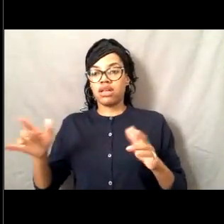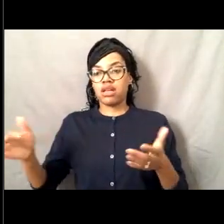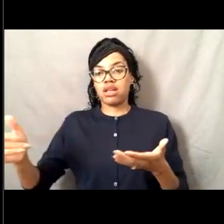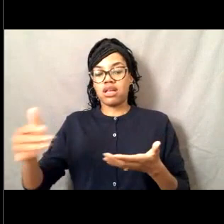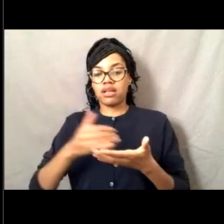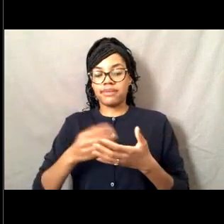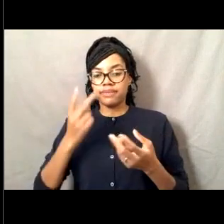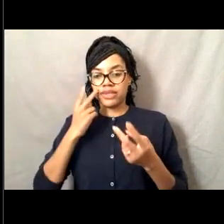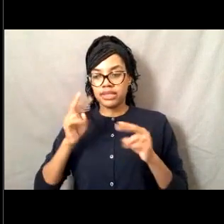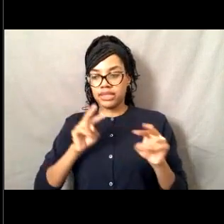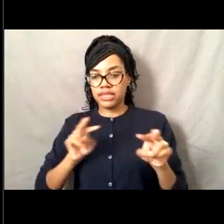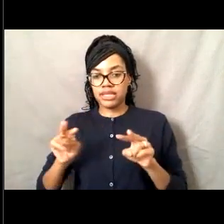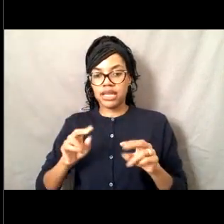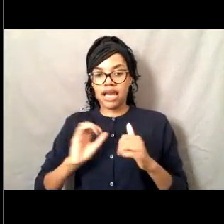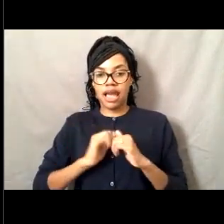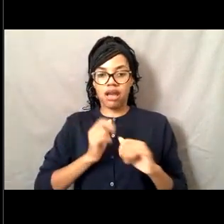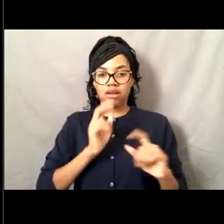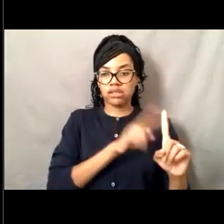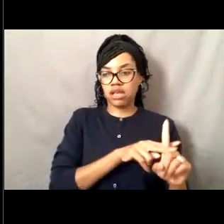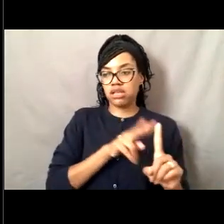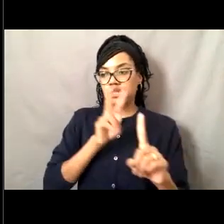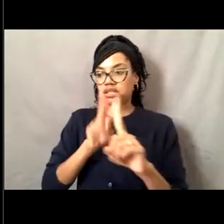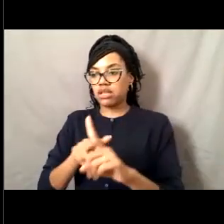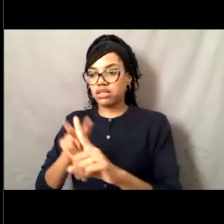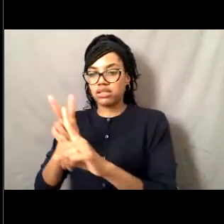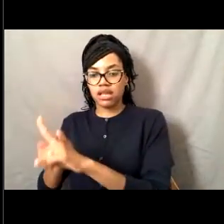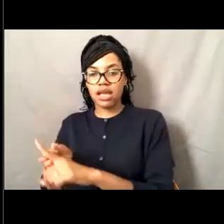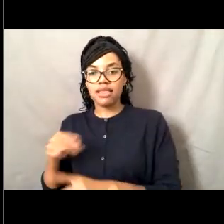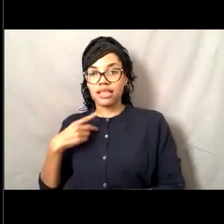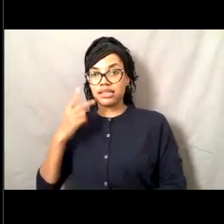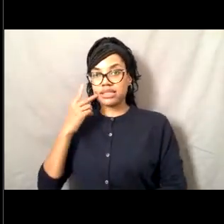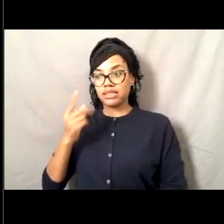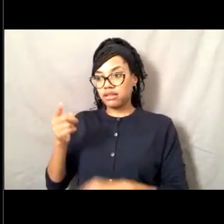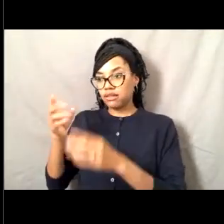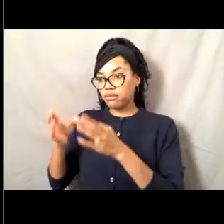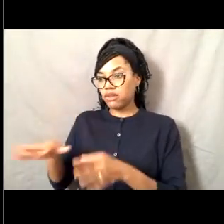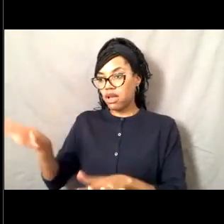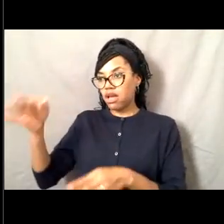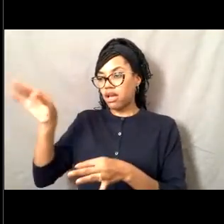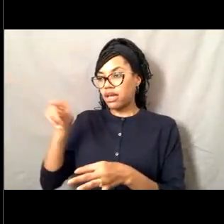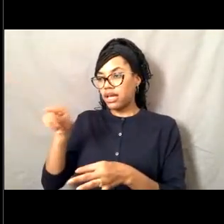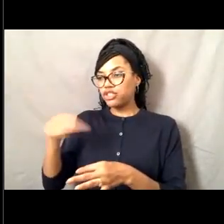So they're trying to give you one of your top three assignments as much as possible